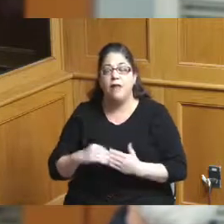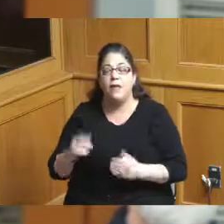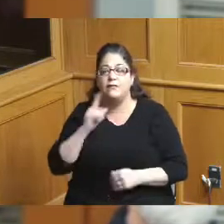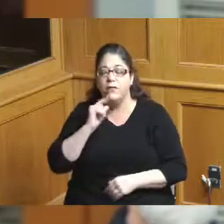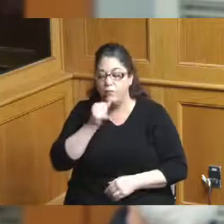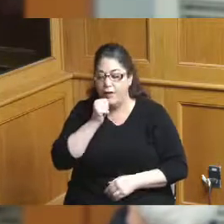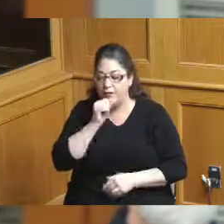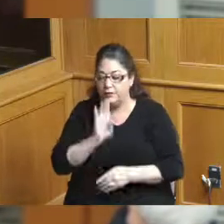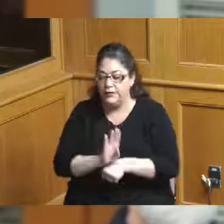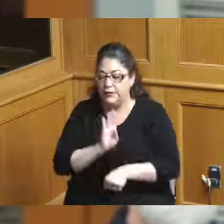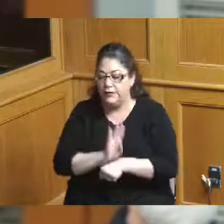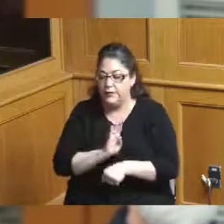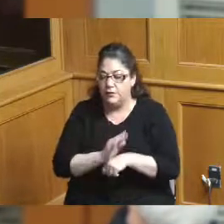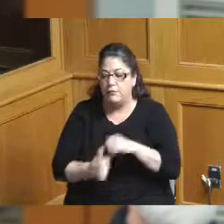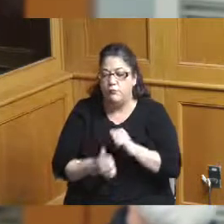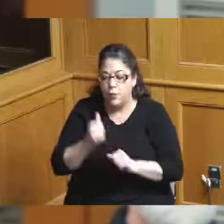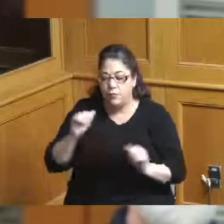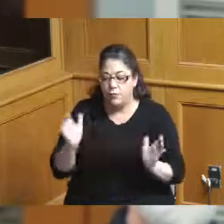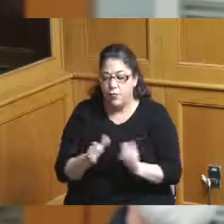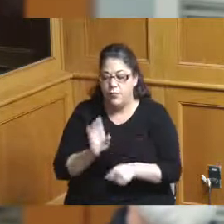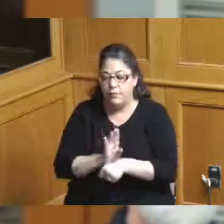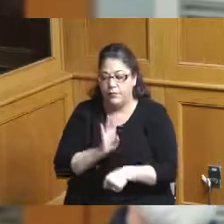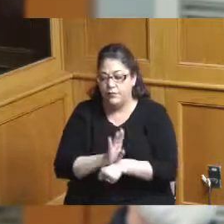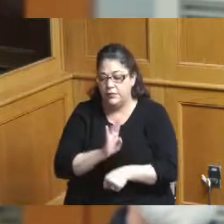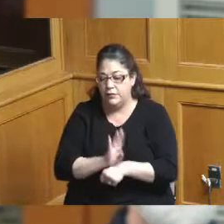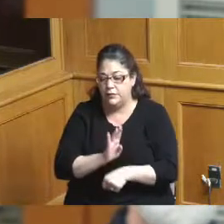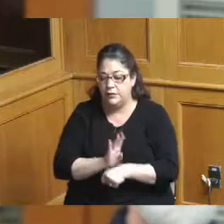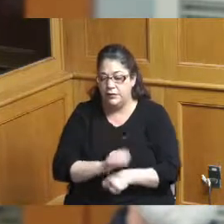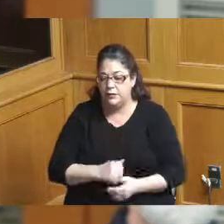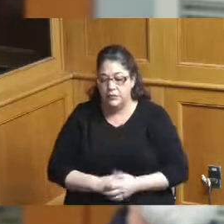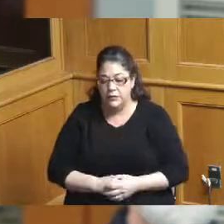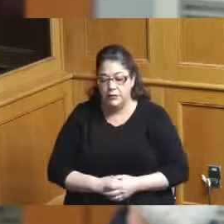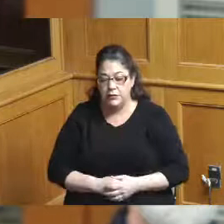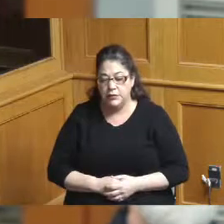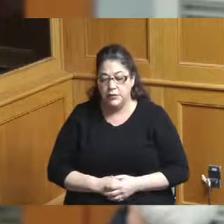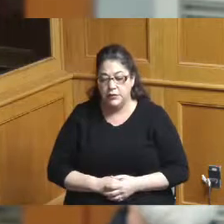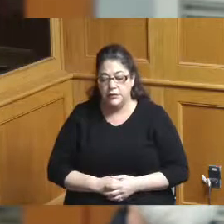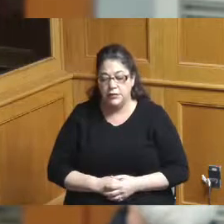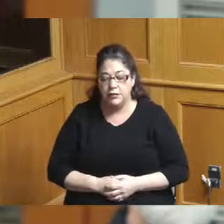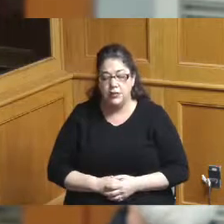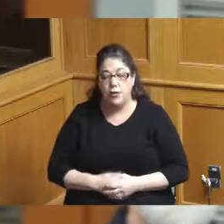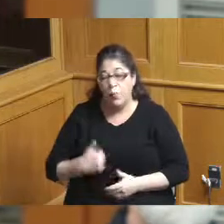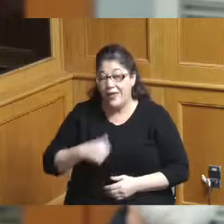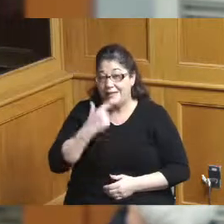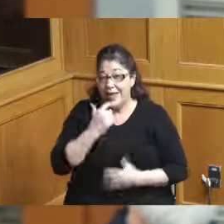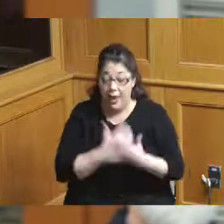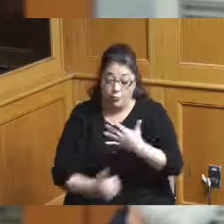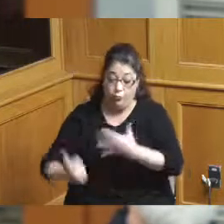largely small businesses so you know that when we say it's a priority we can see real results